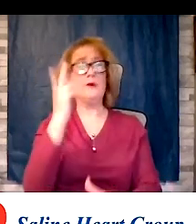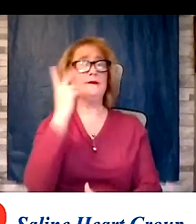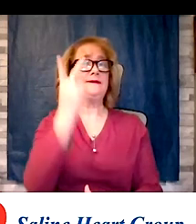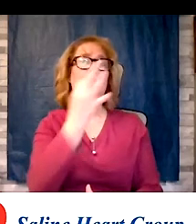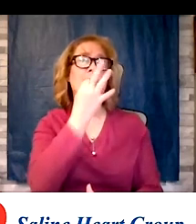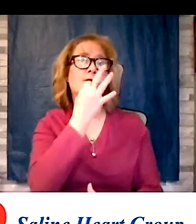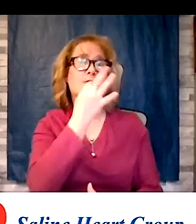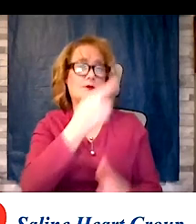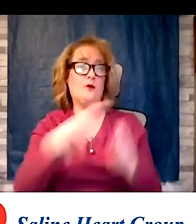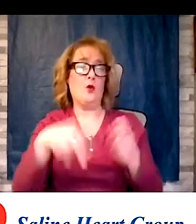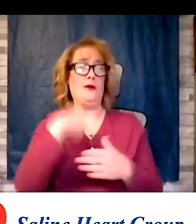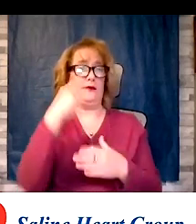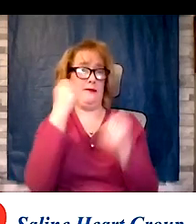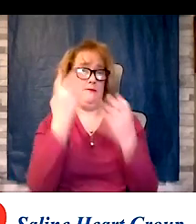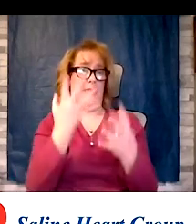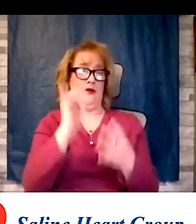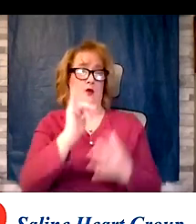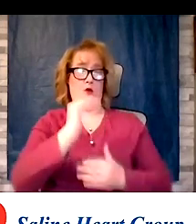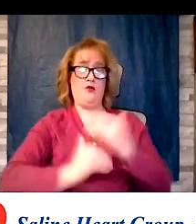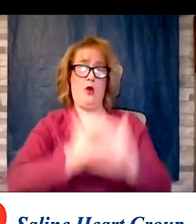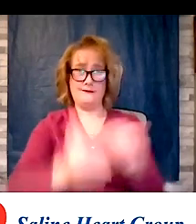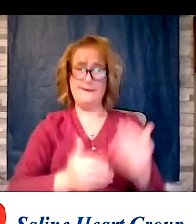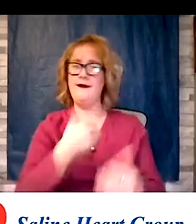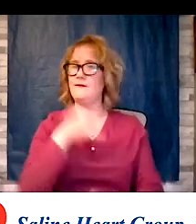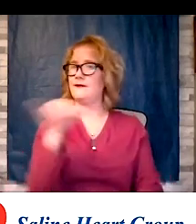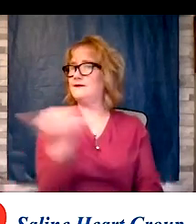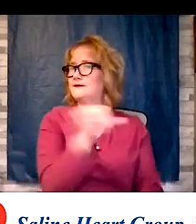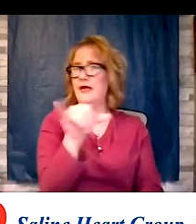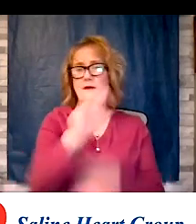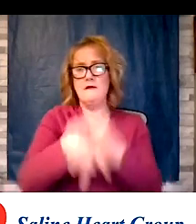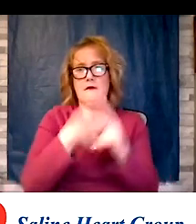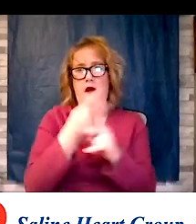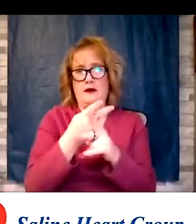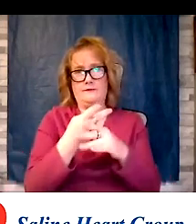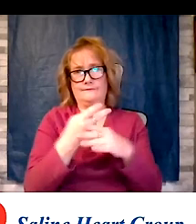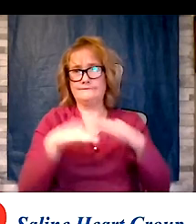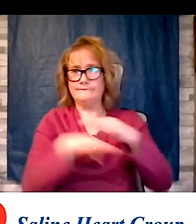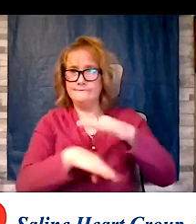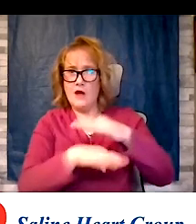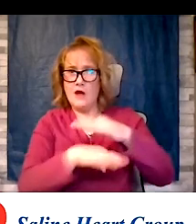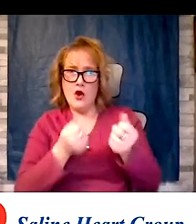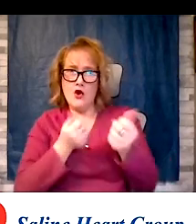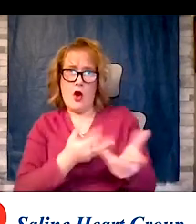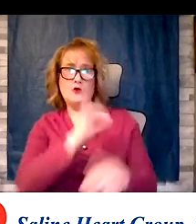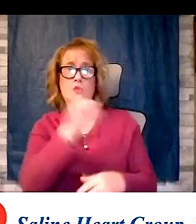have the same underlying cause. Joint pain. We often think of joint pain, arthritis, well I